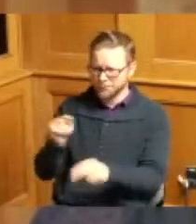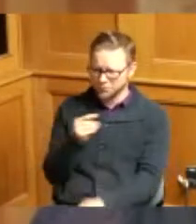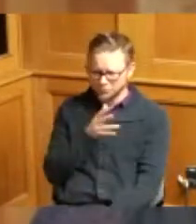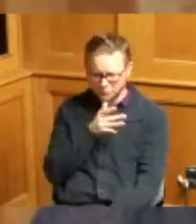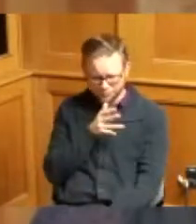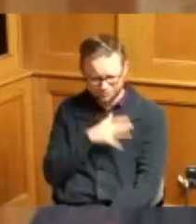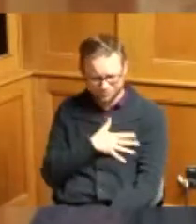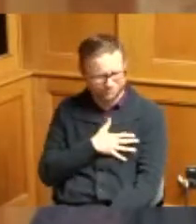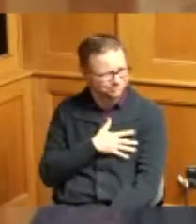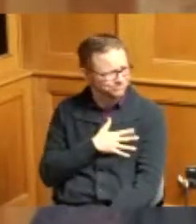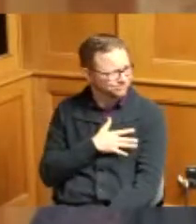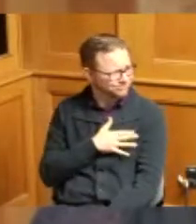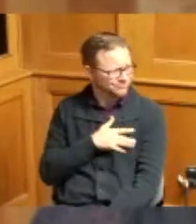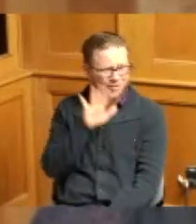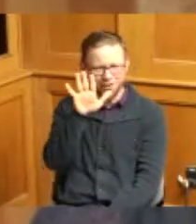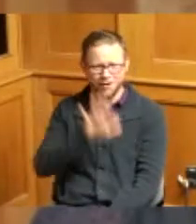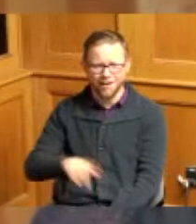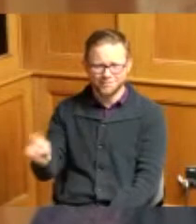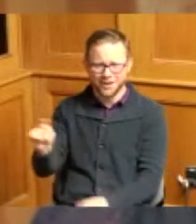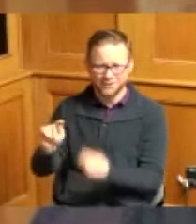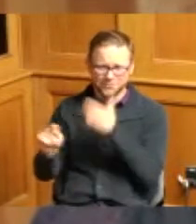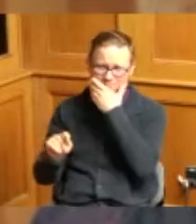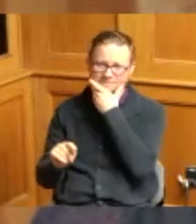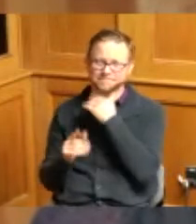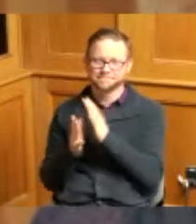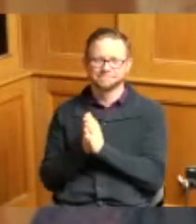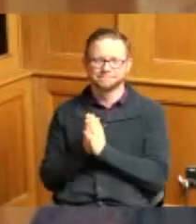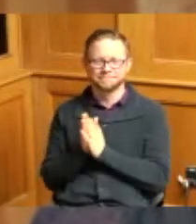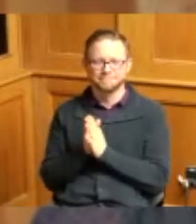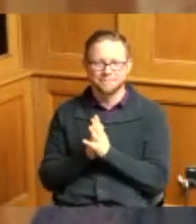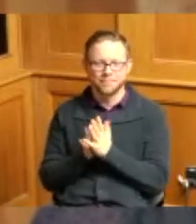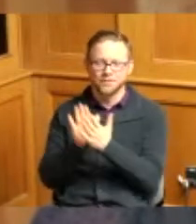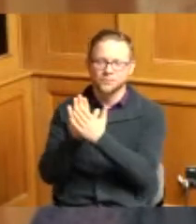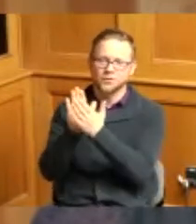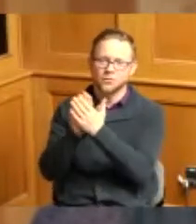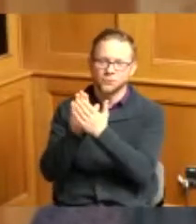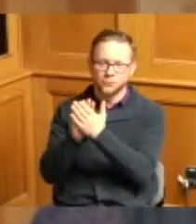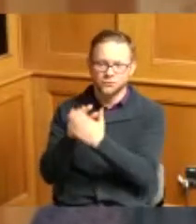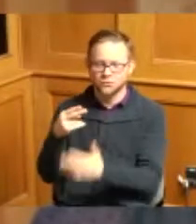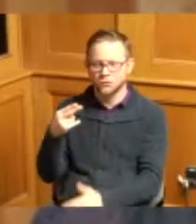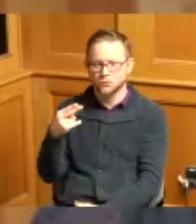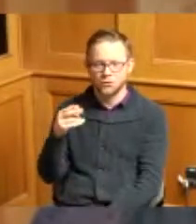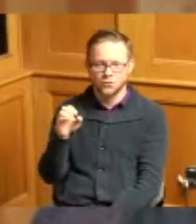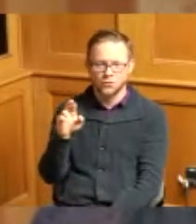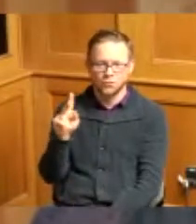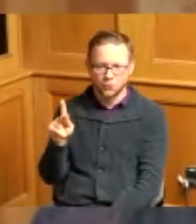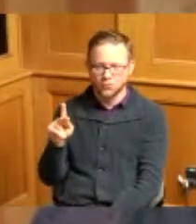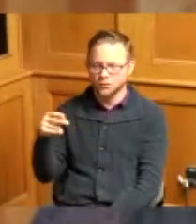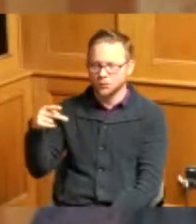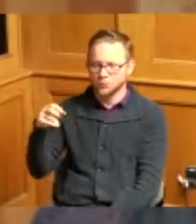really was nice so kudos to the port and a herc and to Lincoln Heights because that partnership